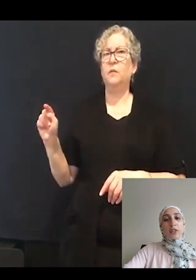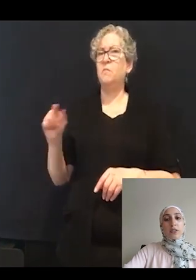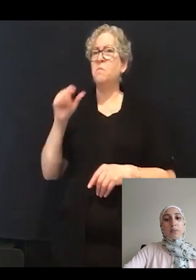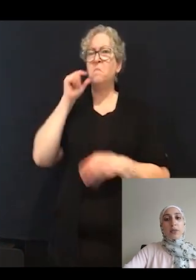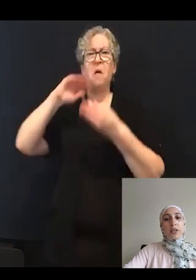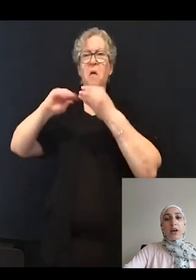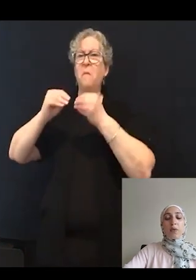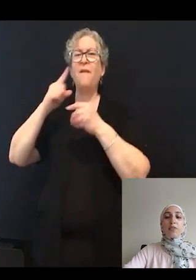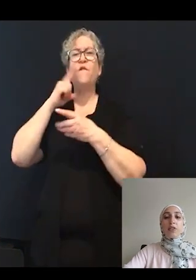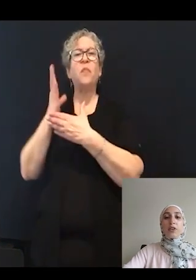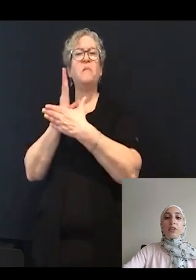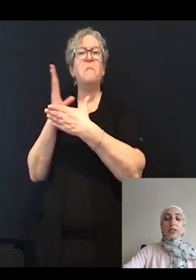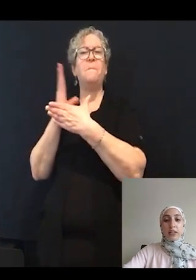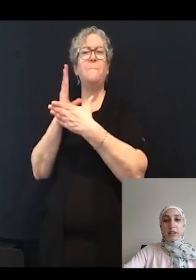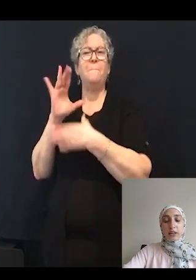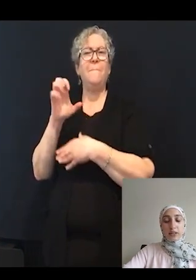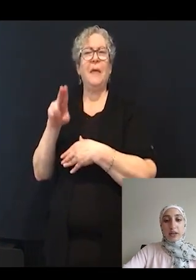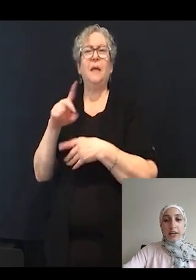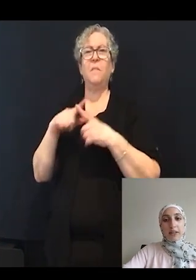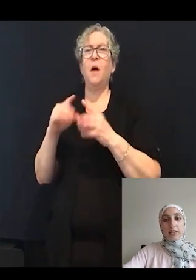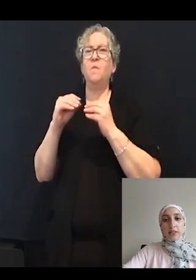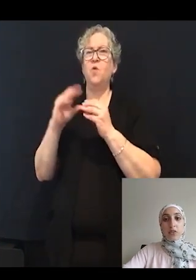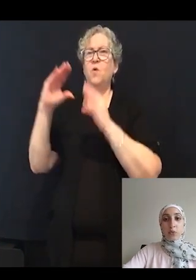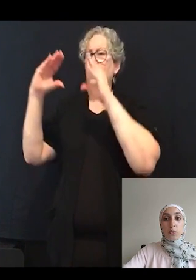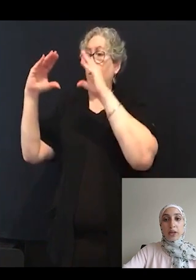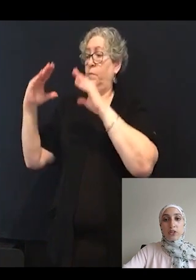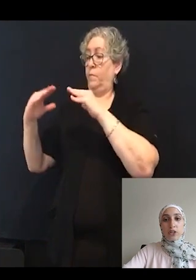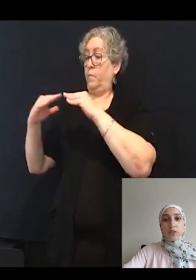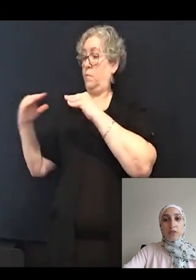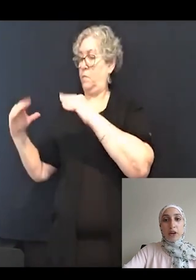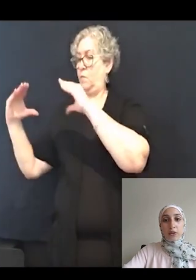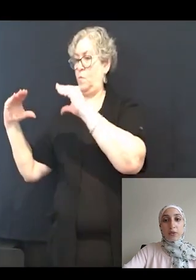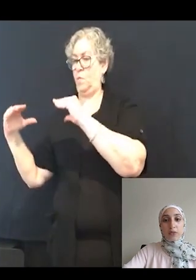However, there is a tightness in the range of the values.